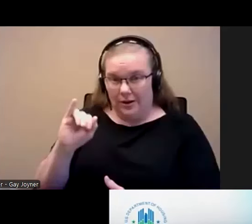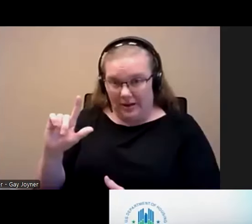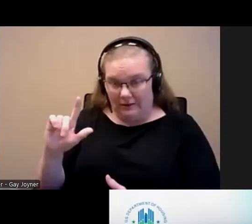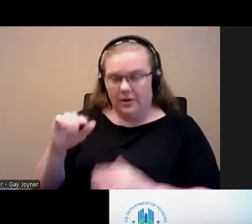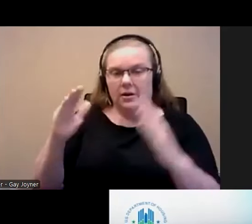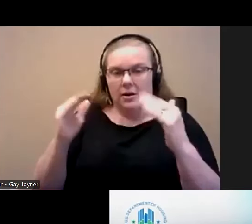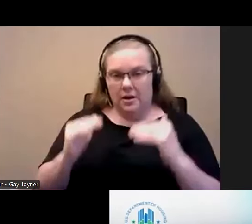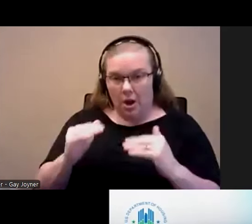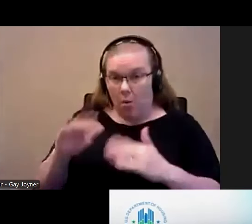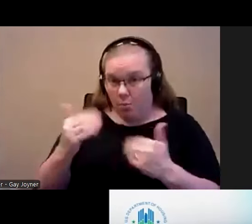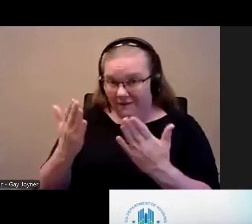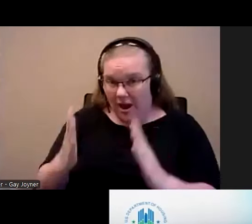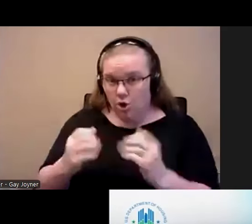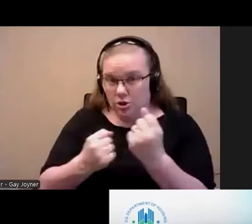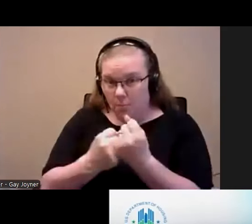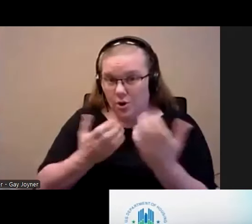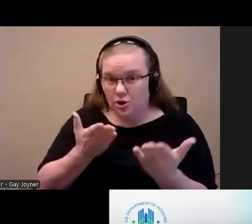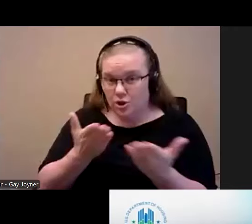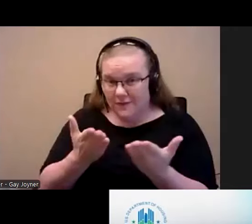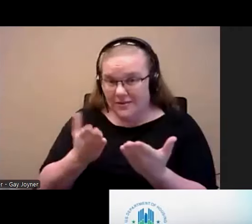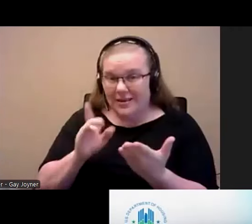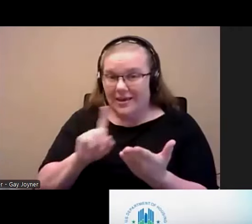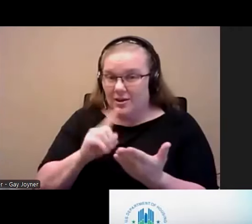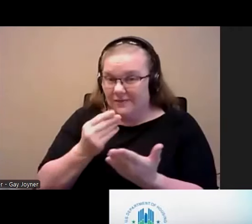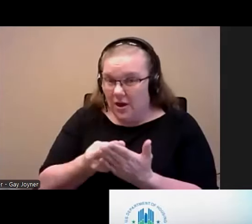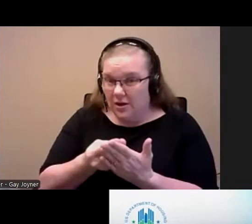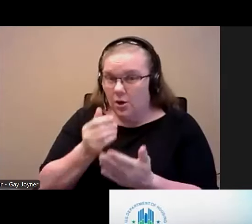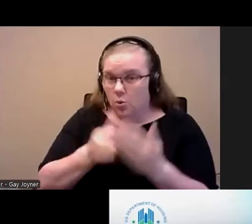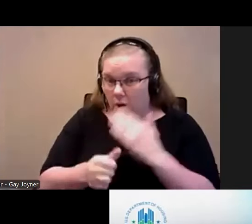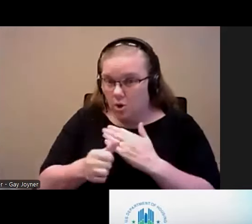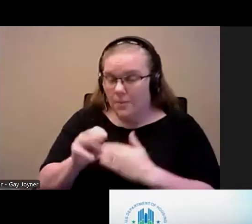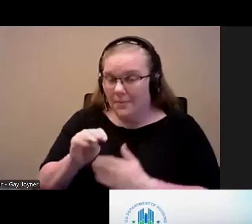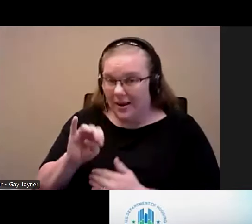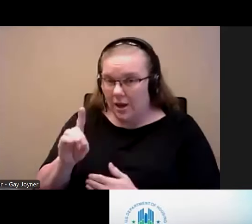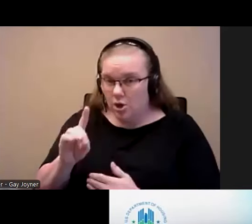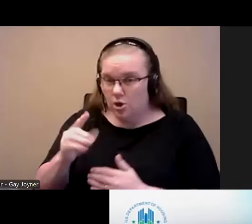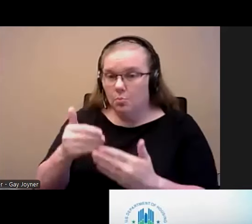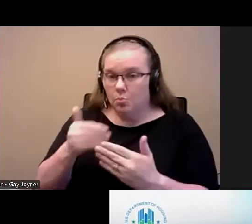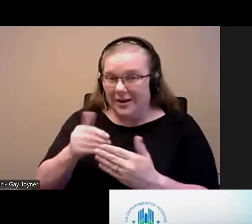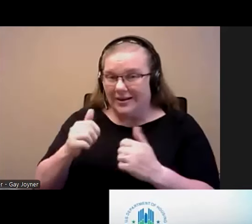provider of services funded under Medicaid to provide housing related tenancy supports